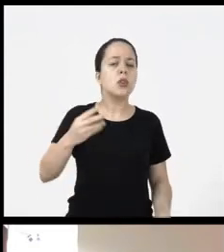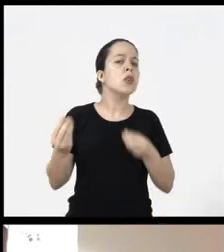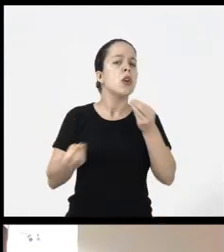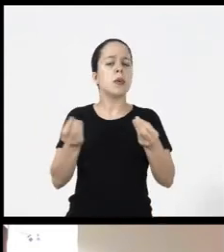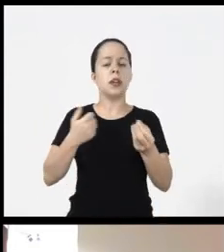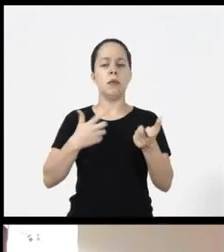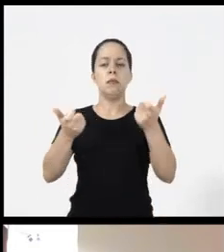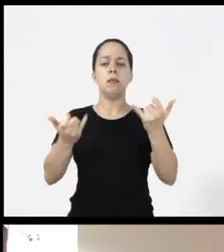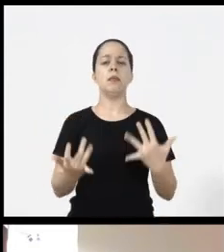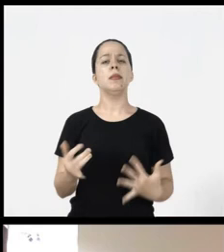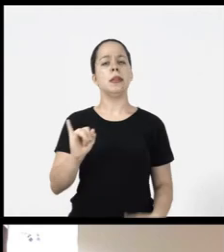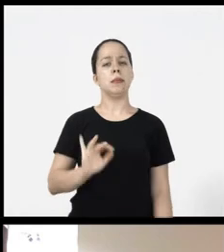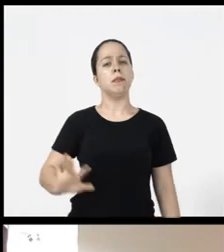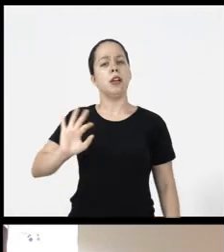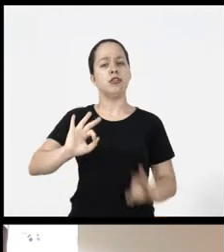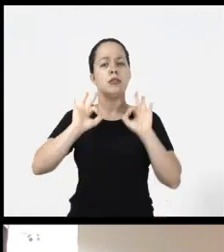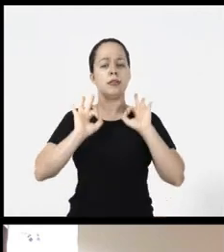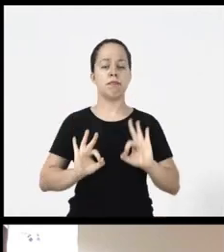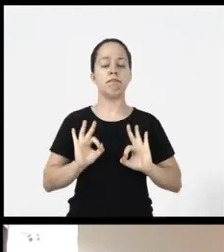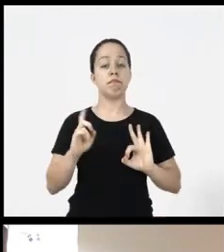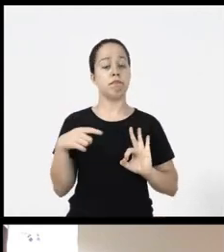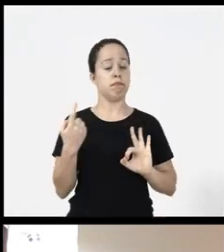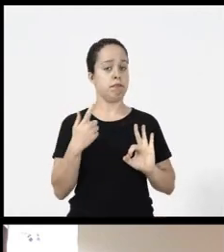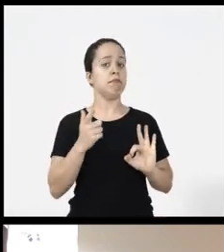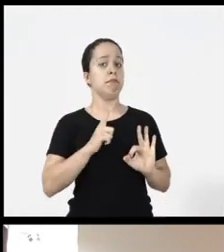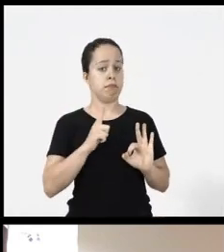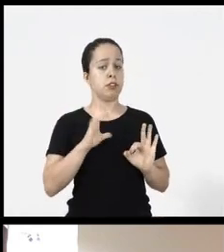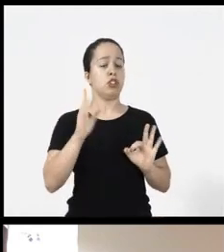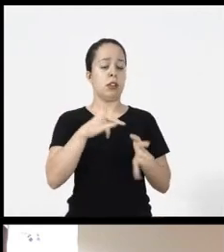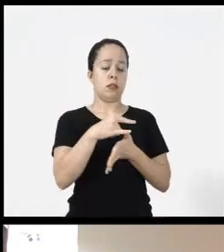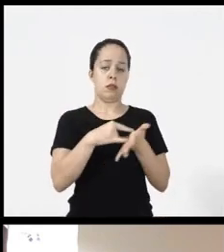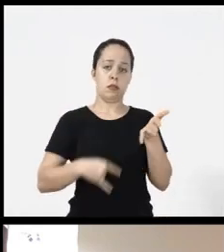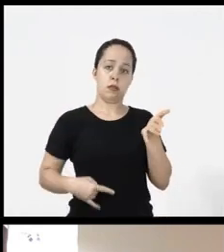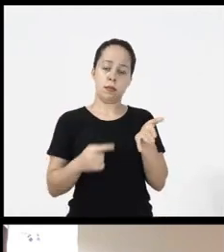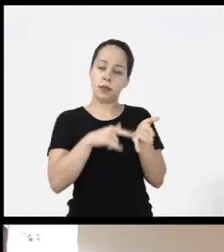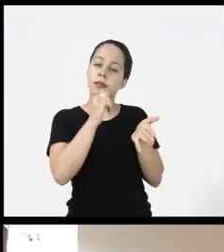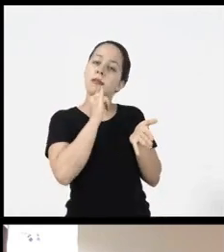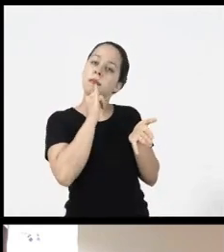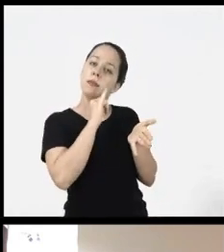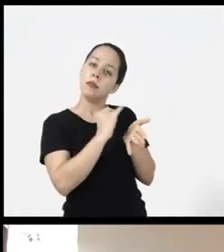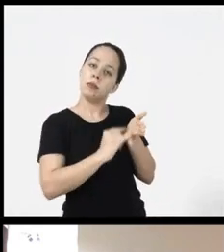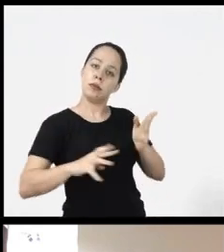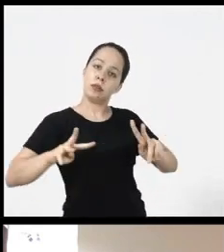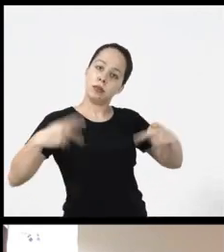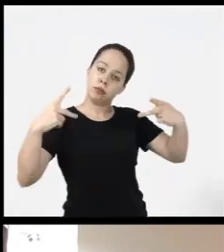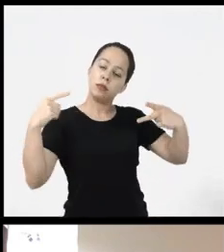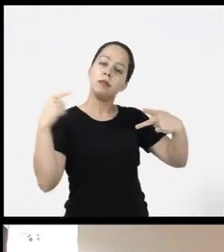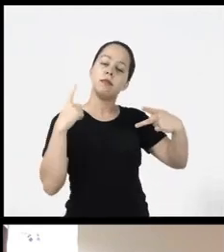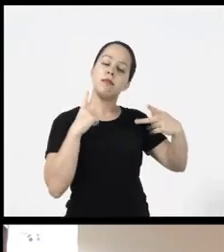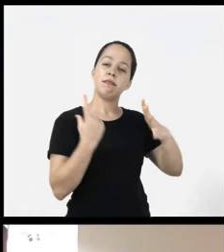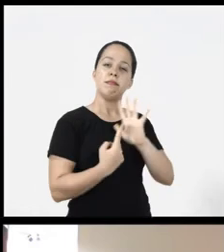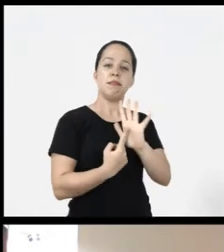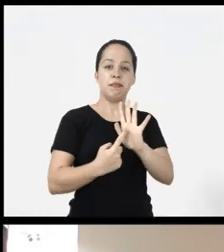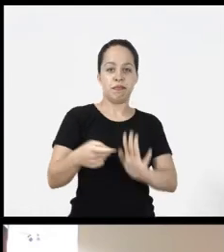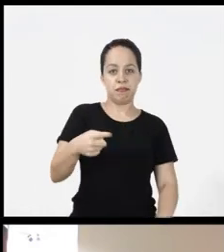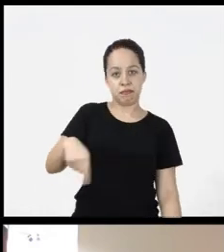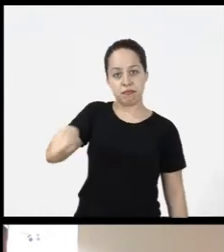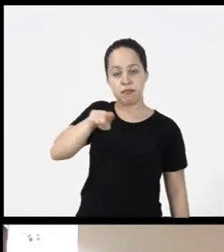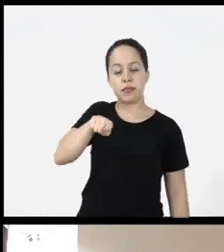is how I describe an image So we have a file, right, a link that appears here for